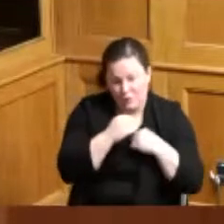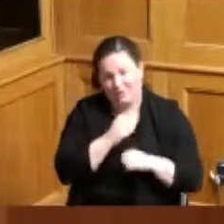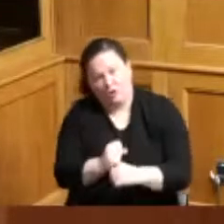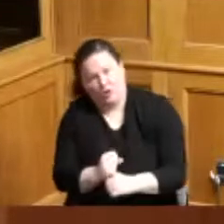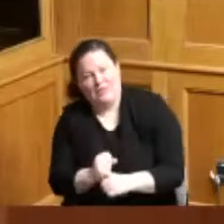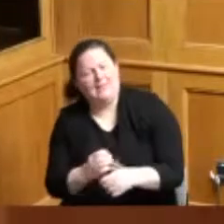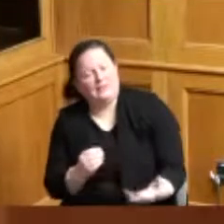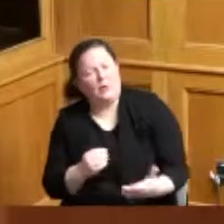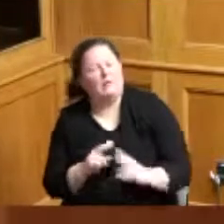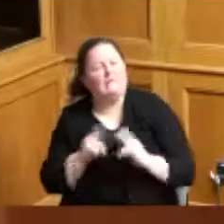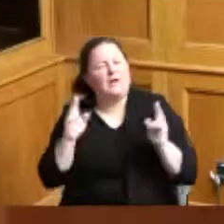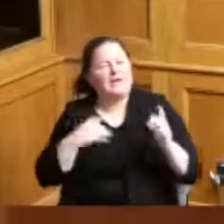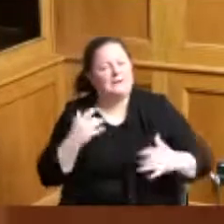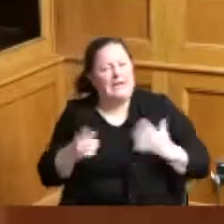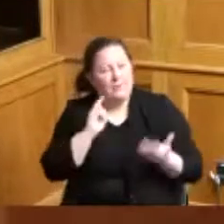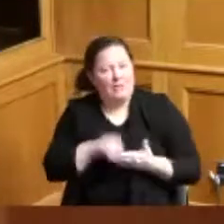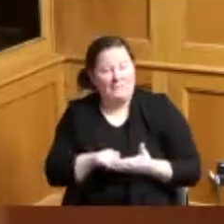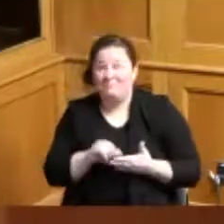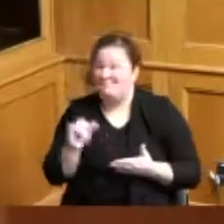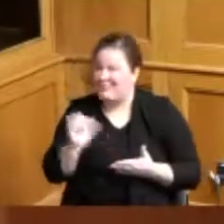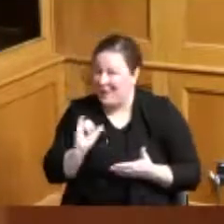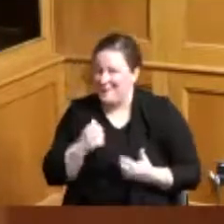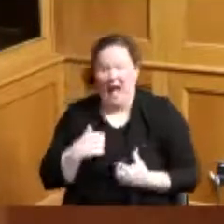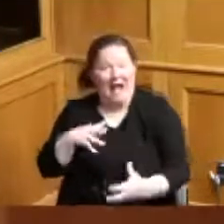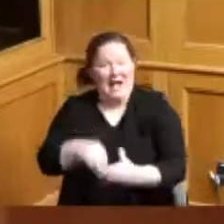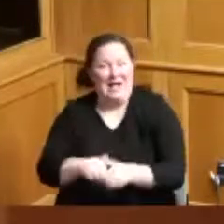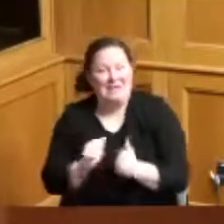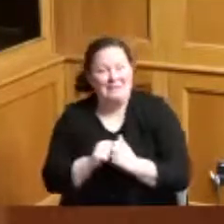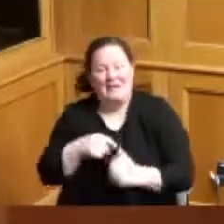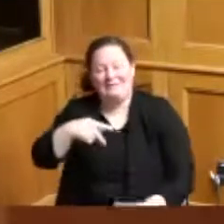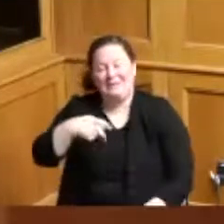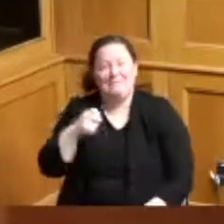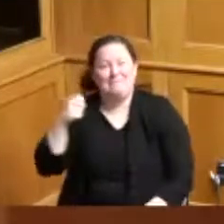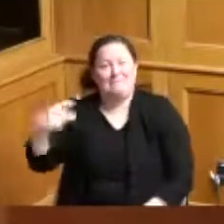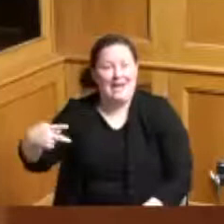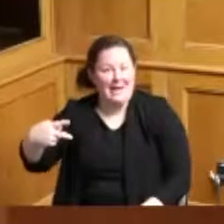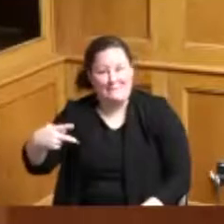and also it was part of the pep rally yesterday I think probably the last hurrah